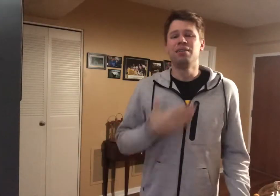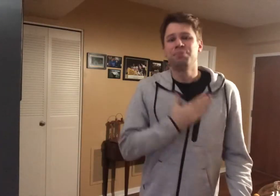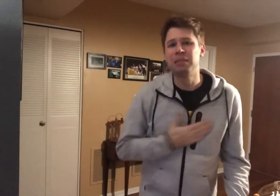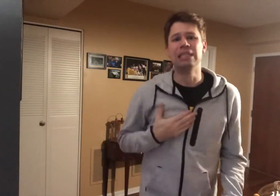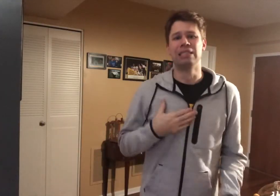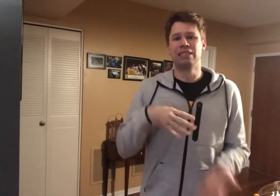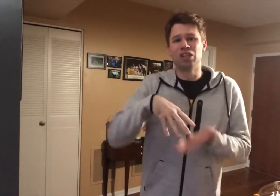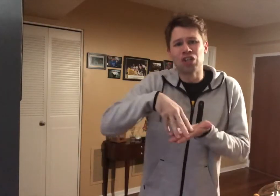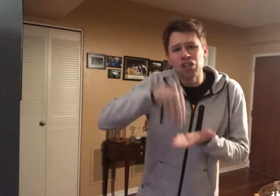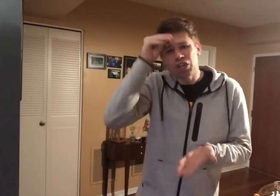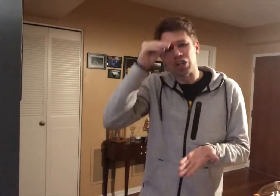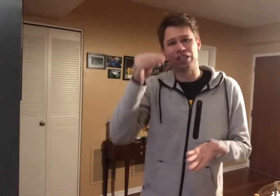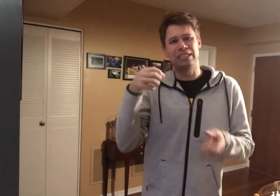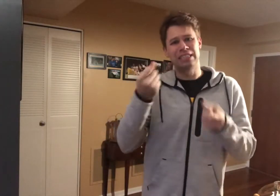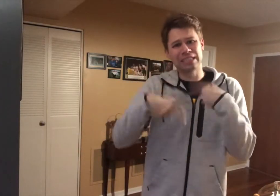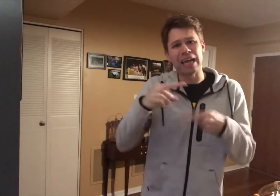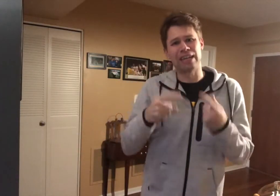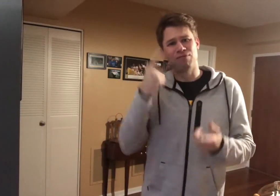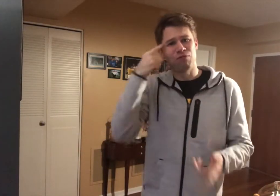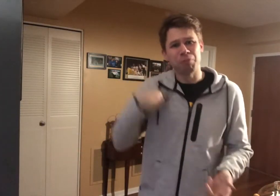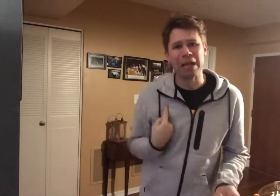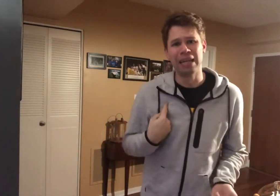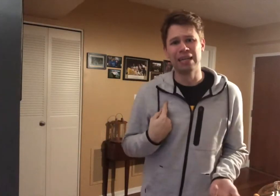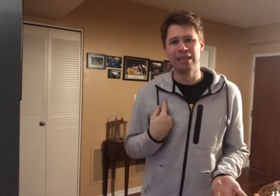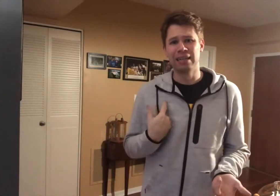PLEASE LEARN SIGN LANGUAGE FOR ME.